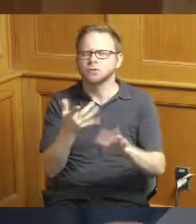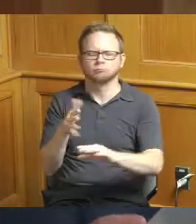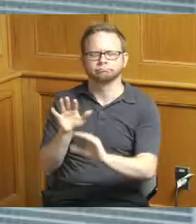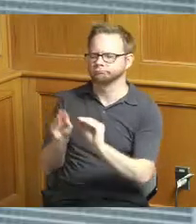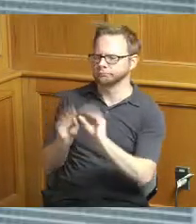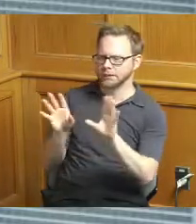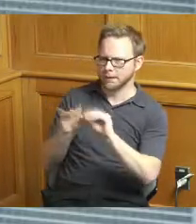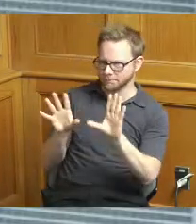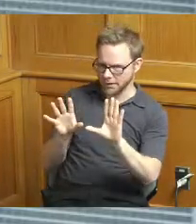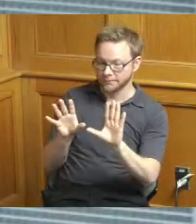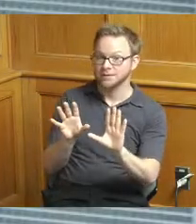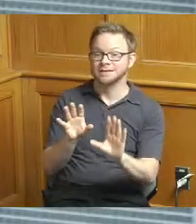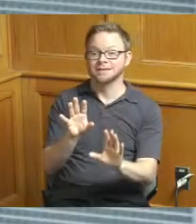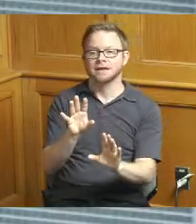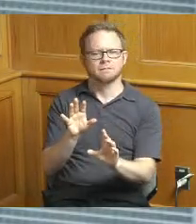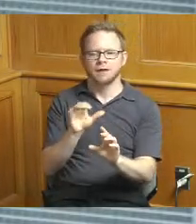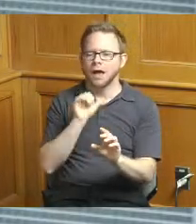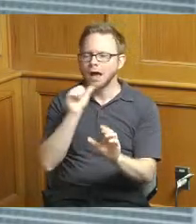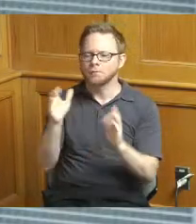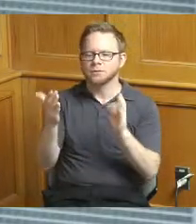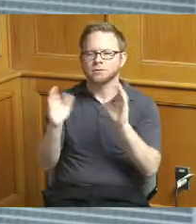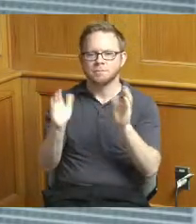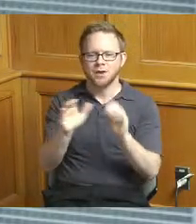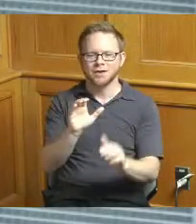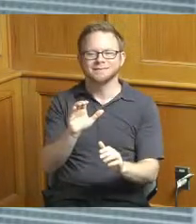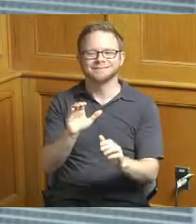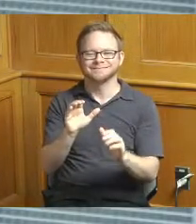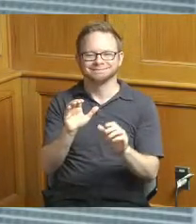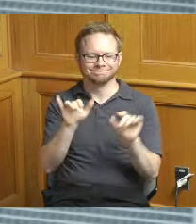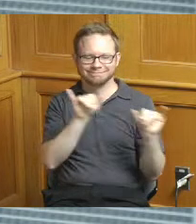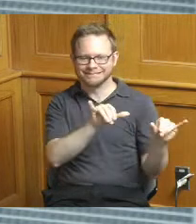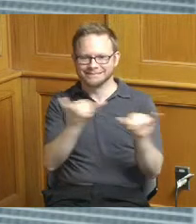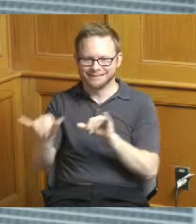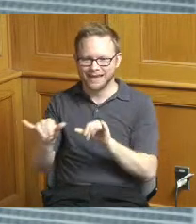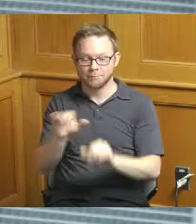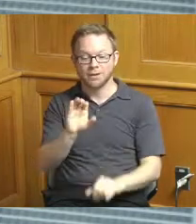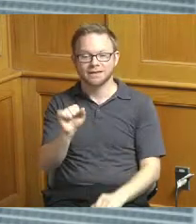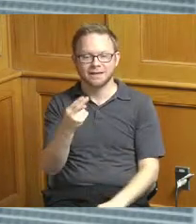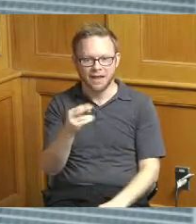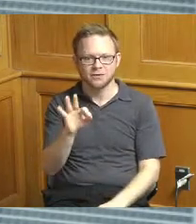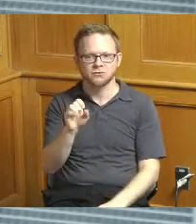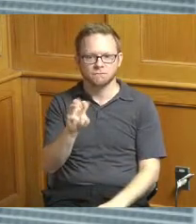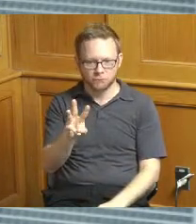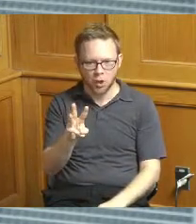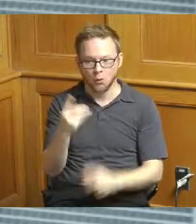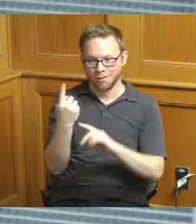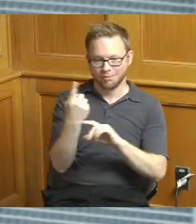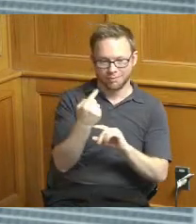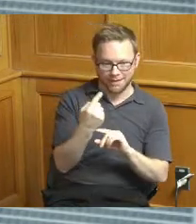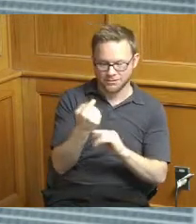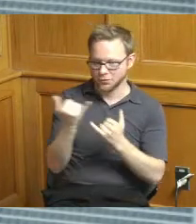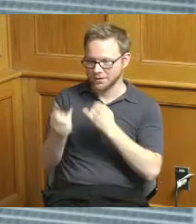we were saying though 70 I was comparing apples to apples so 70 cash flow compared to 90 so let's